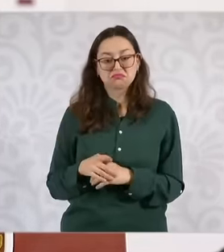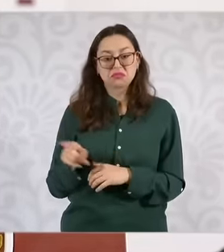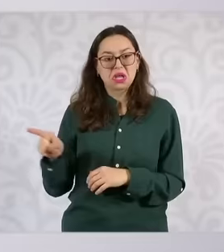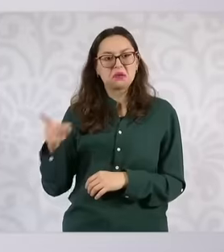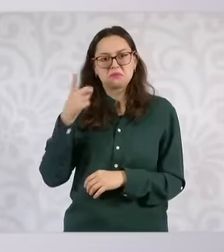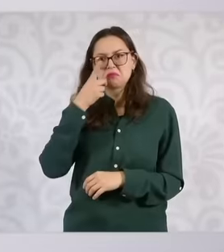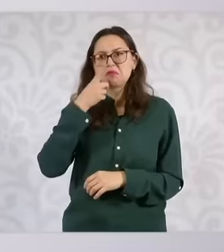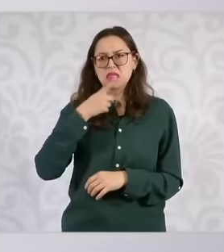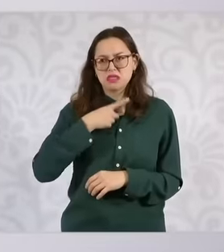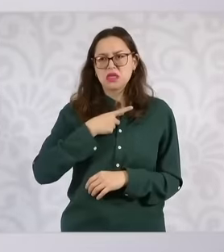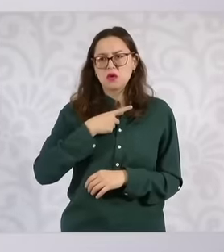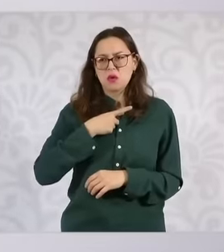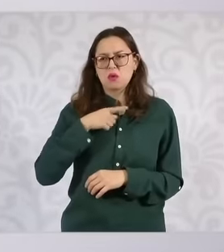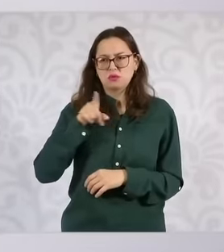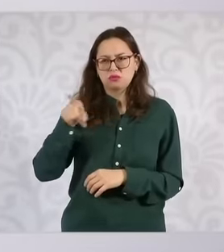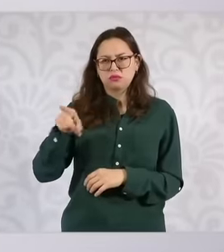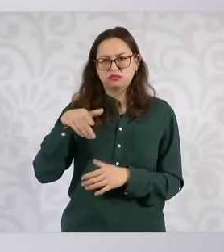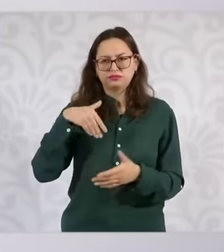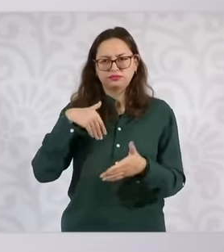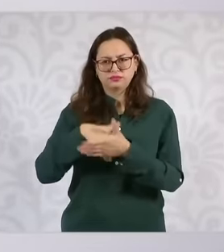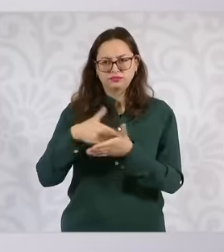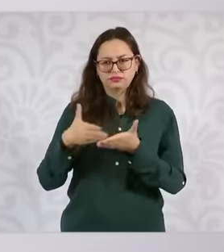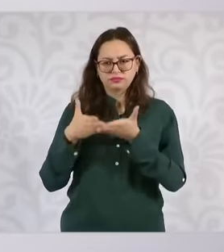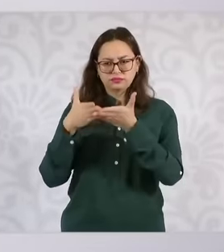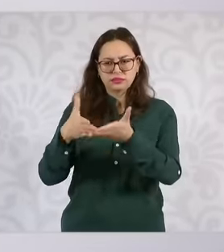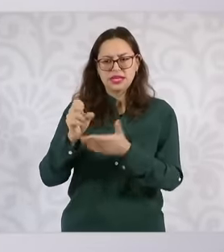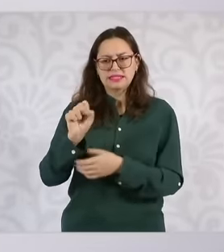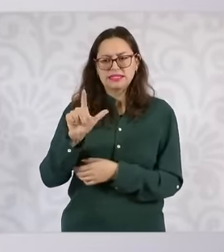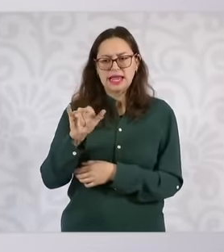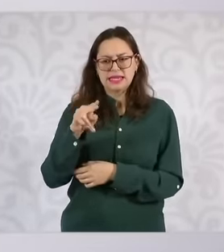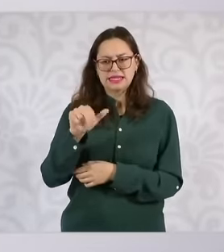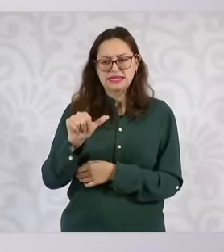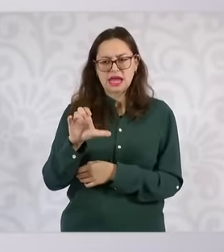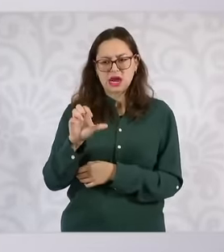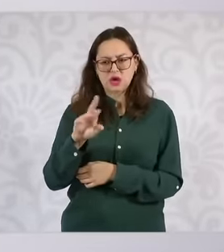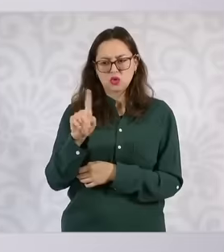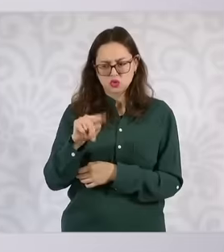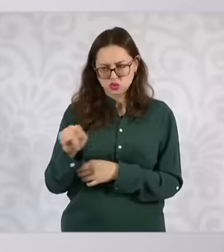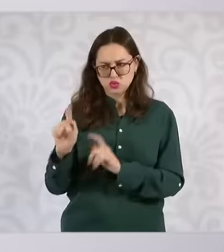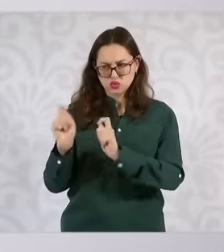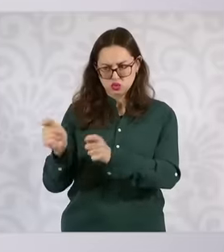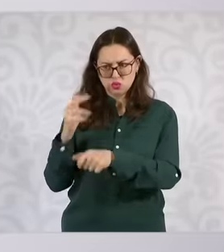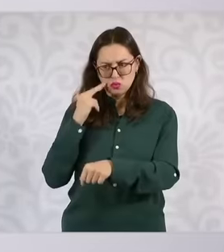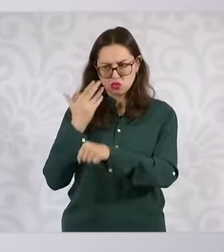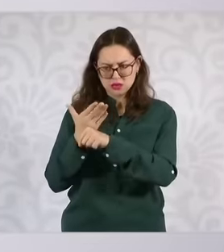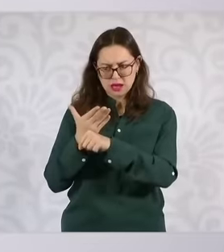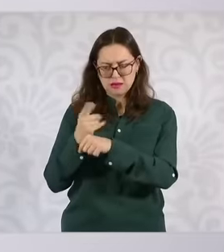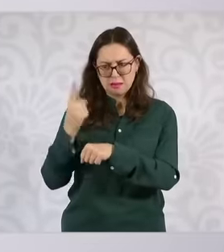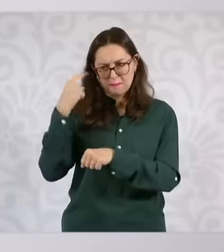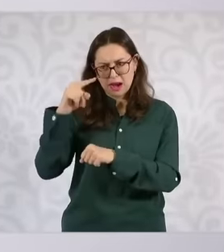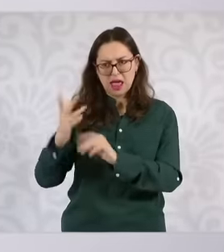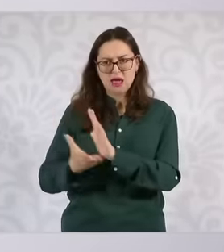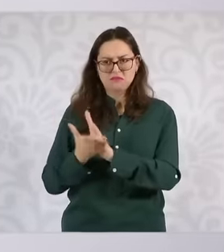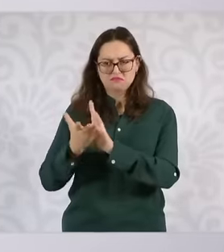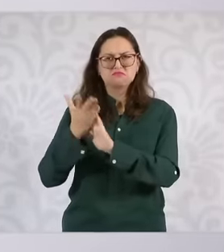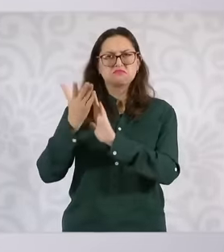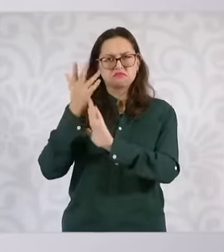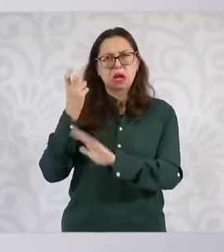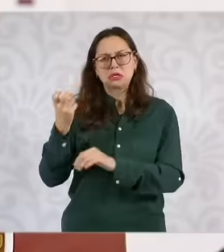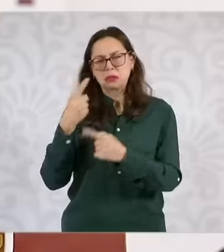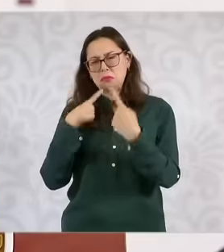of Salina Cruz, we already talked about the progress, so it is developed. We talk rather in